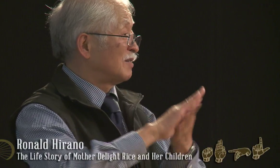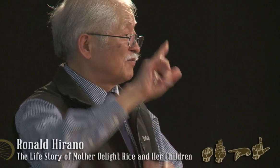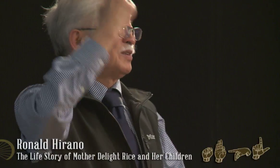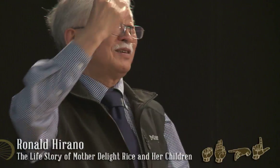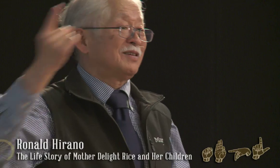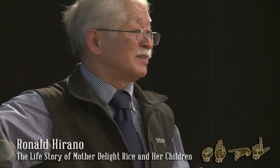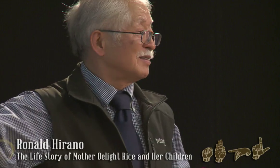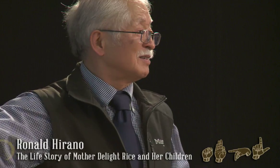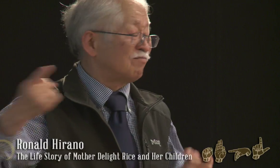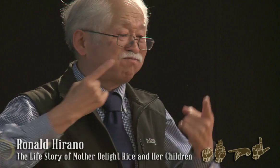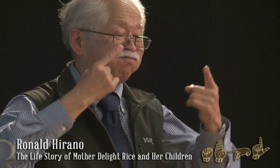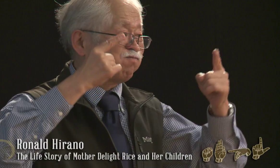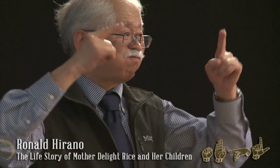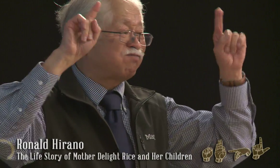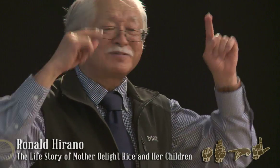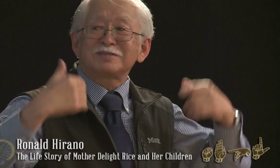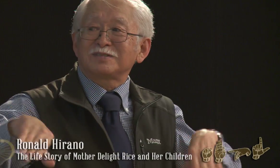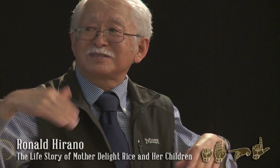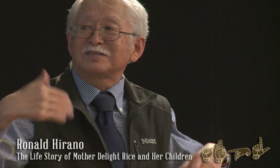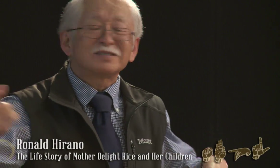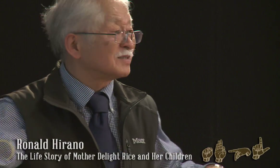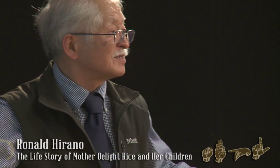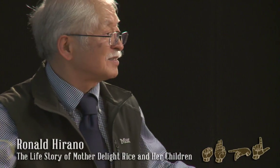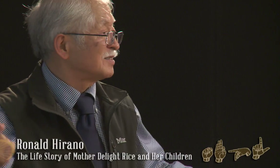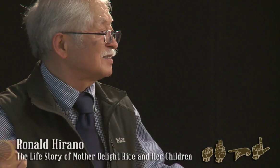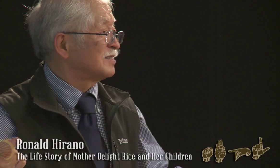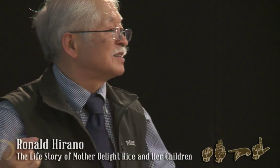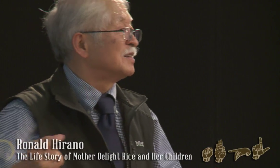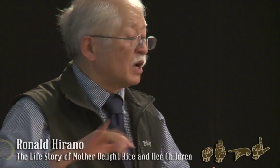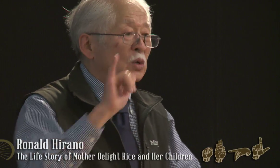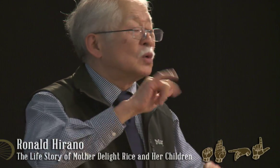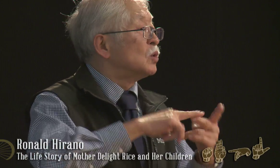at the School, and he progressed quite well and went on to become a dean